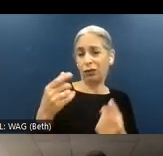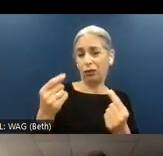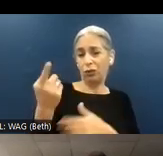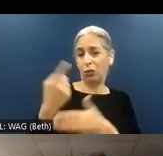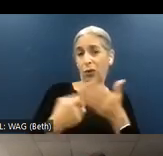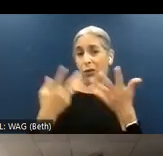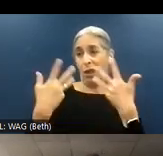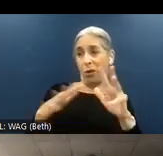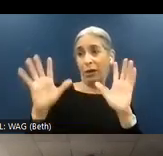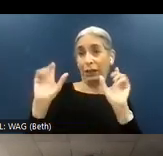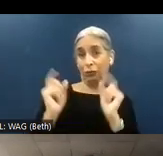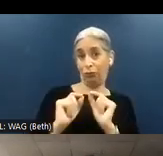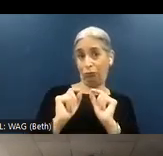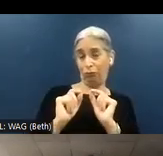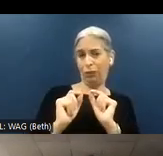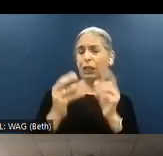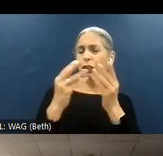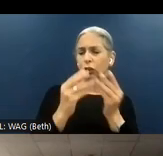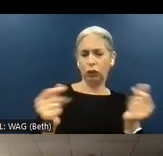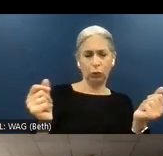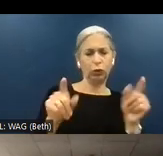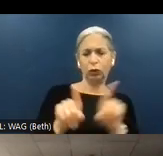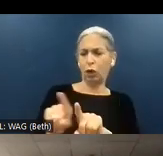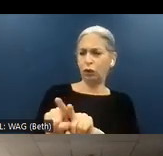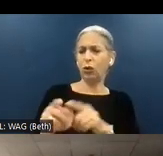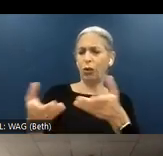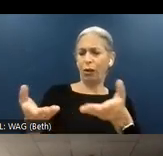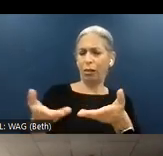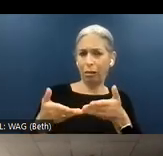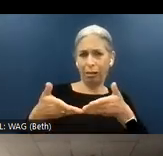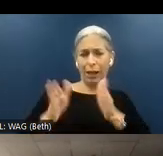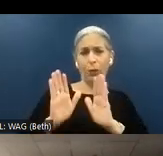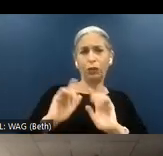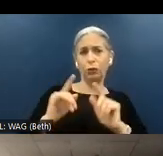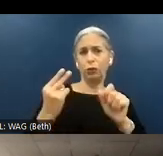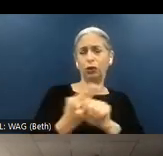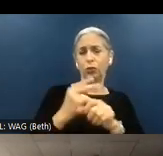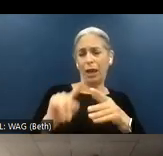do. There are solutions that are also allowing you to activate the screen reader, but blind